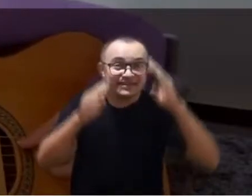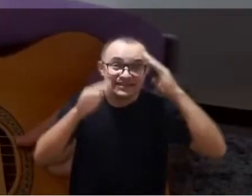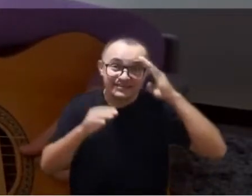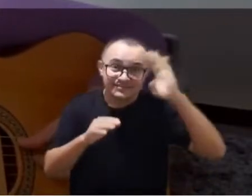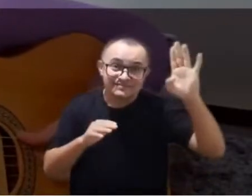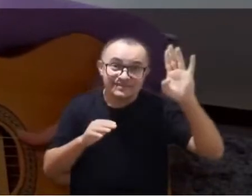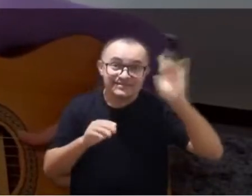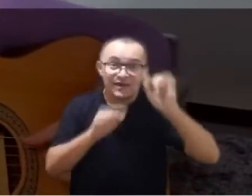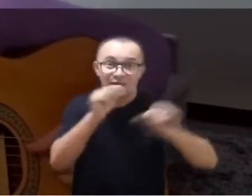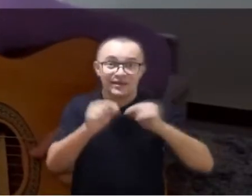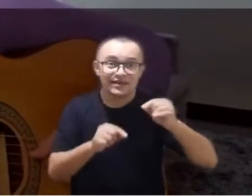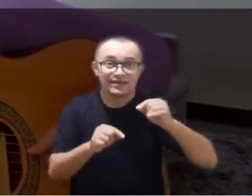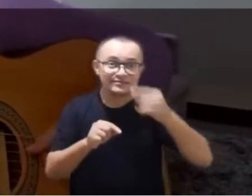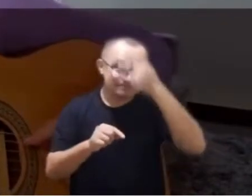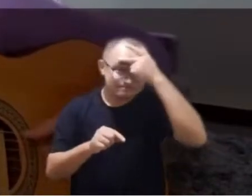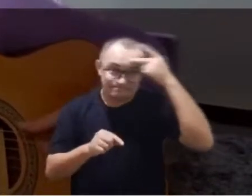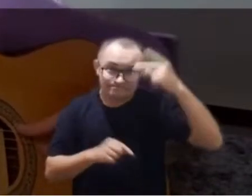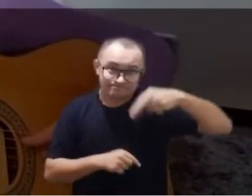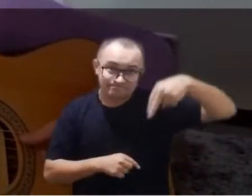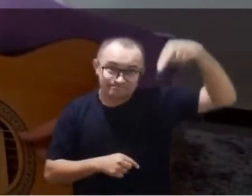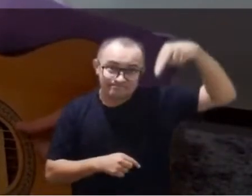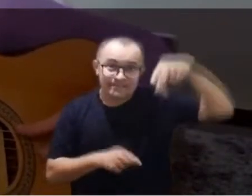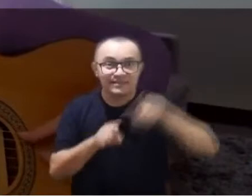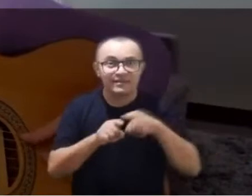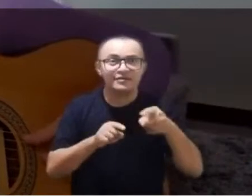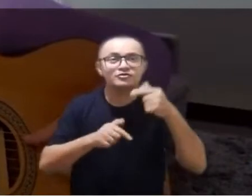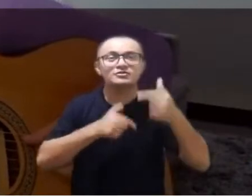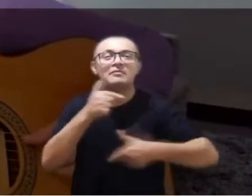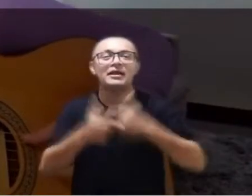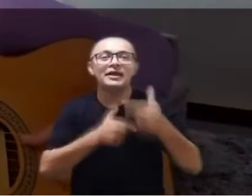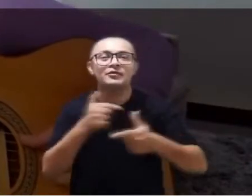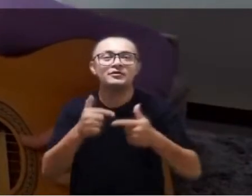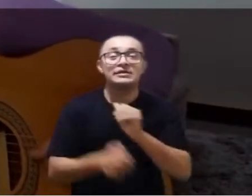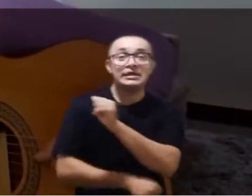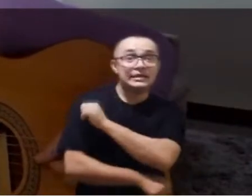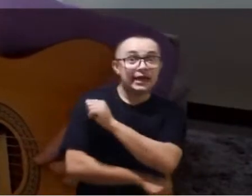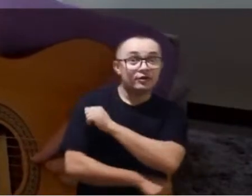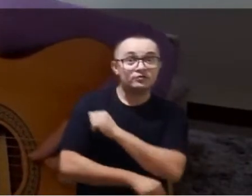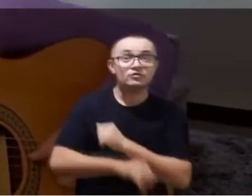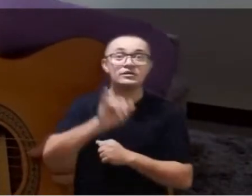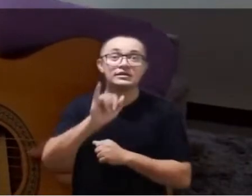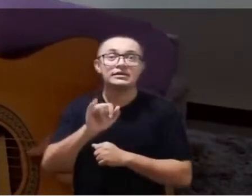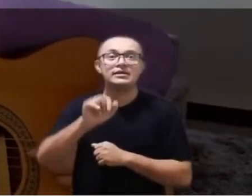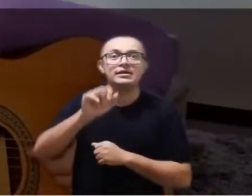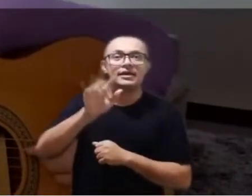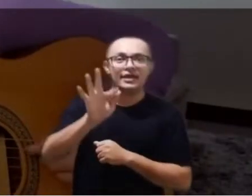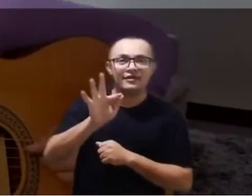and also to all IFNR employees and students.